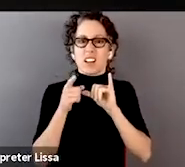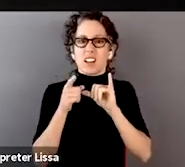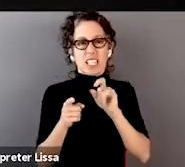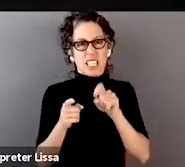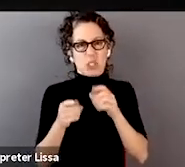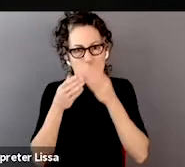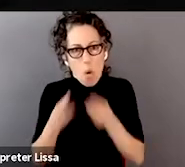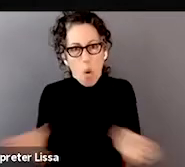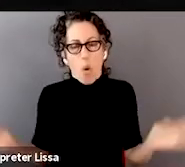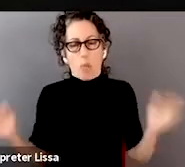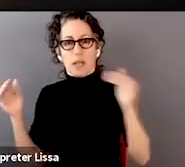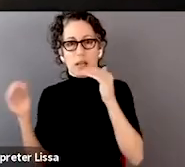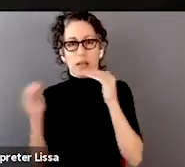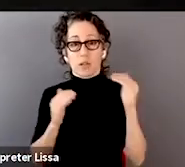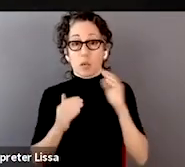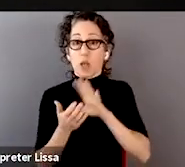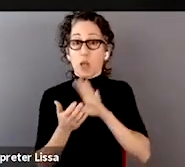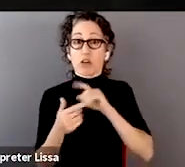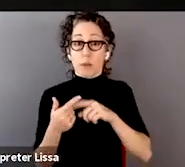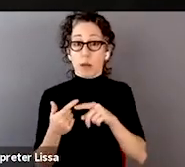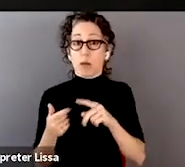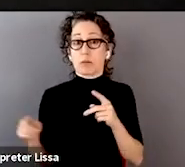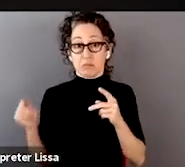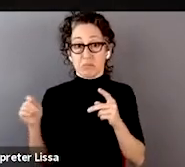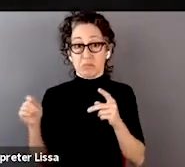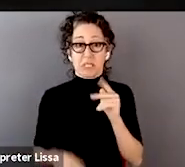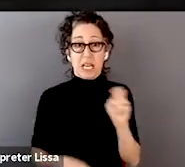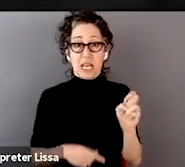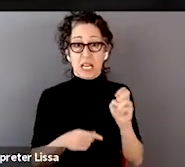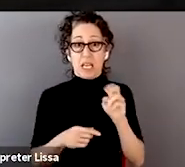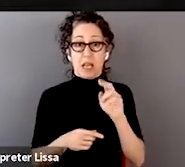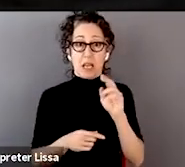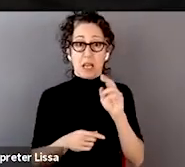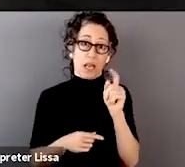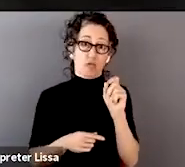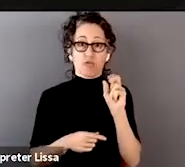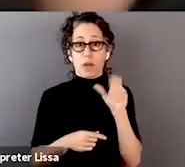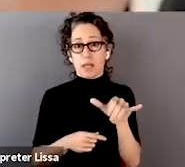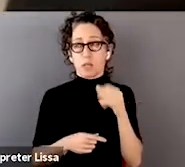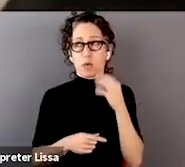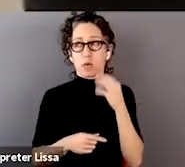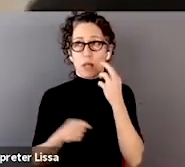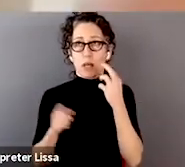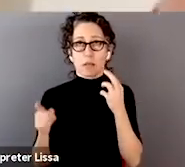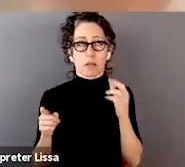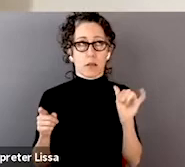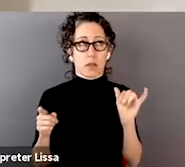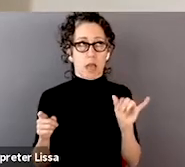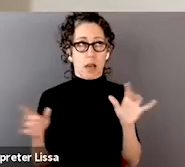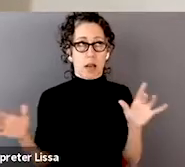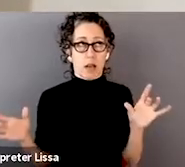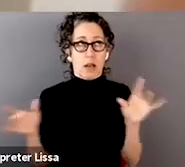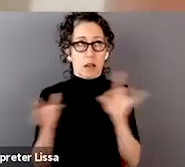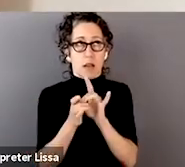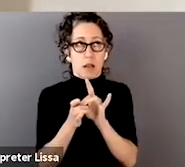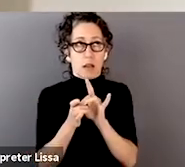nothing to do with anything else, right, these knee X-rays, we can close the gap between these two scores, and this new score that she's created is more predictive